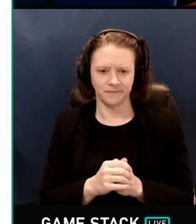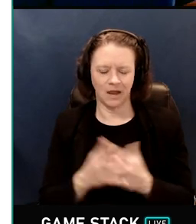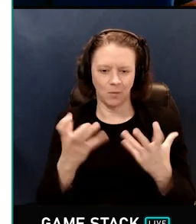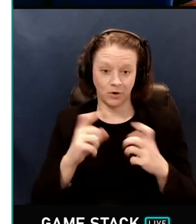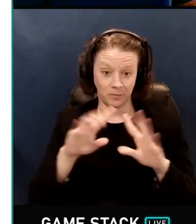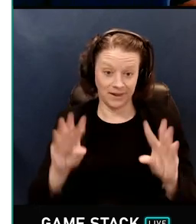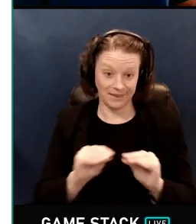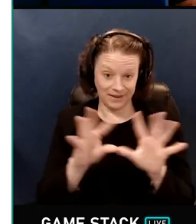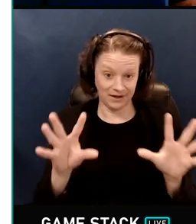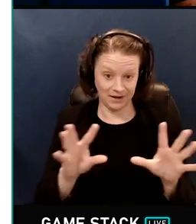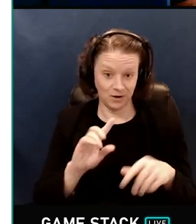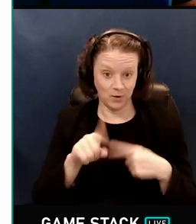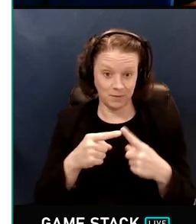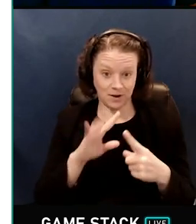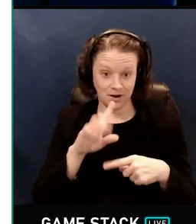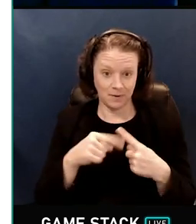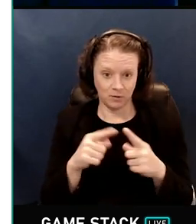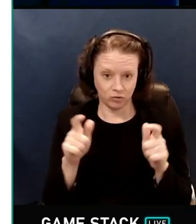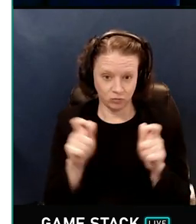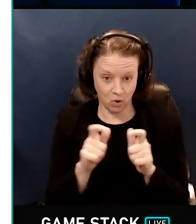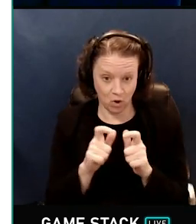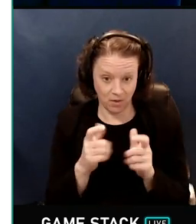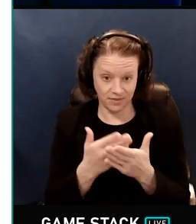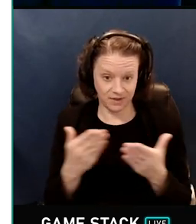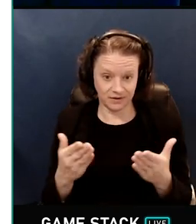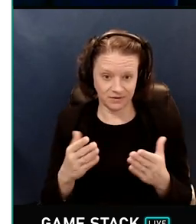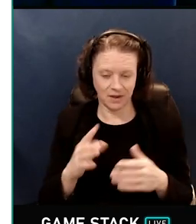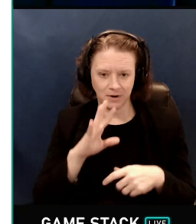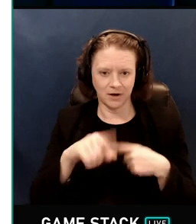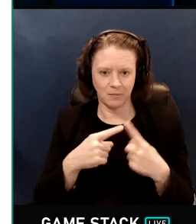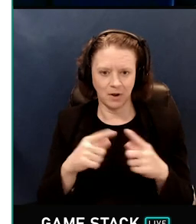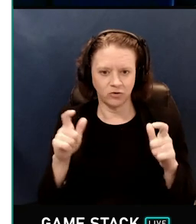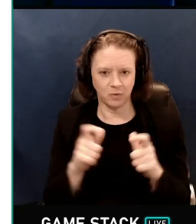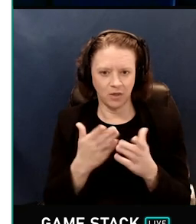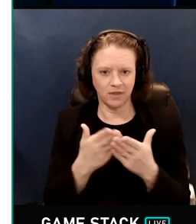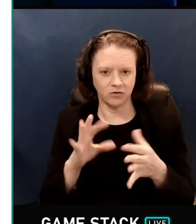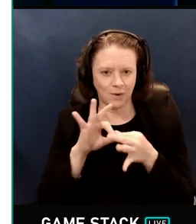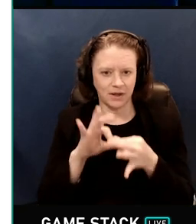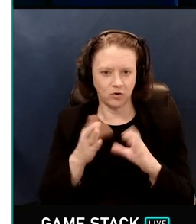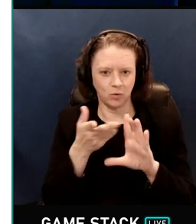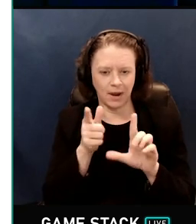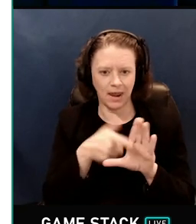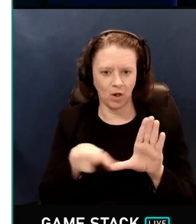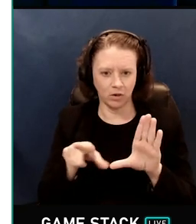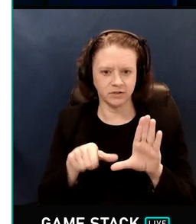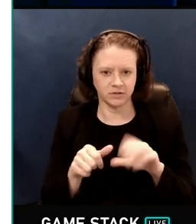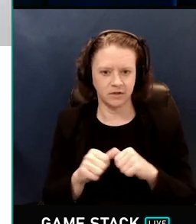Just to be clear, when I'm talking about small things, I'm talking about small things in the angular sense.